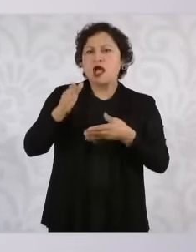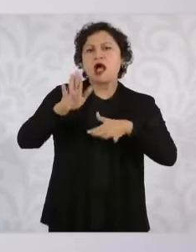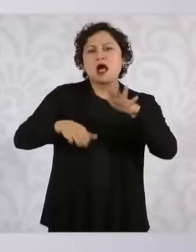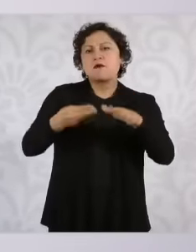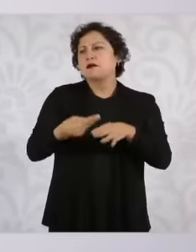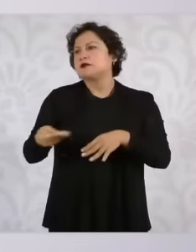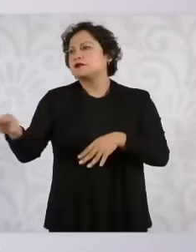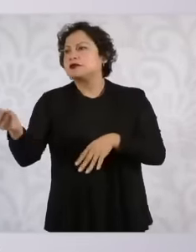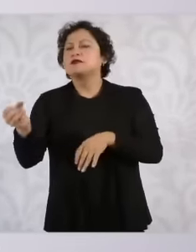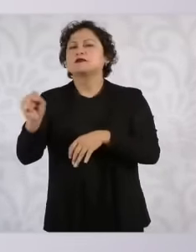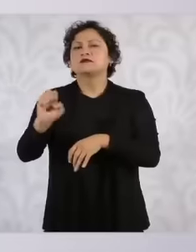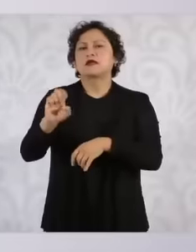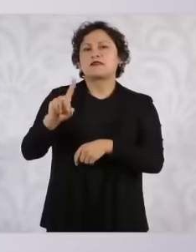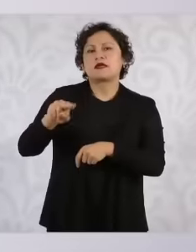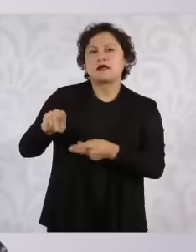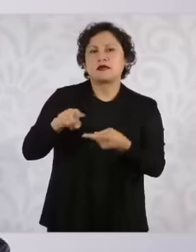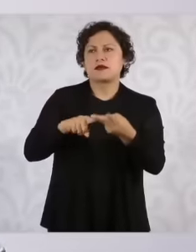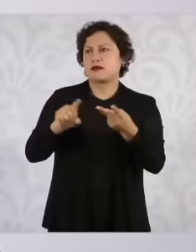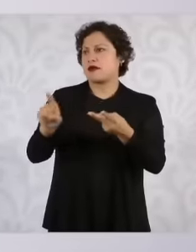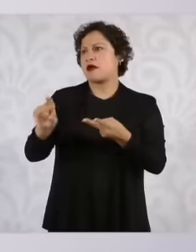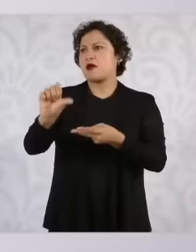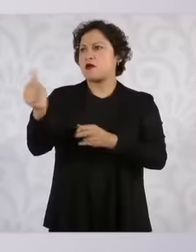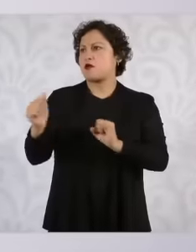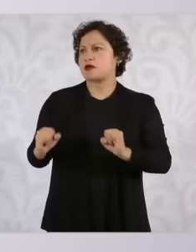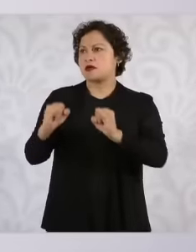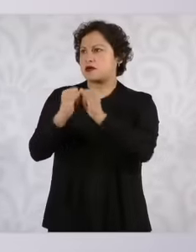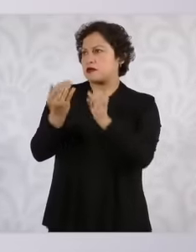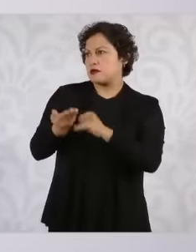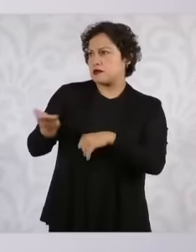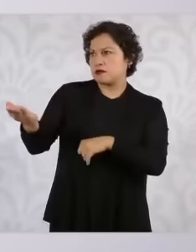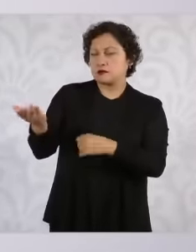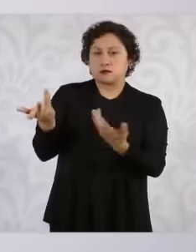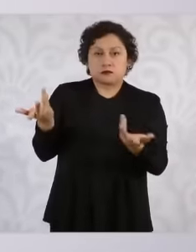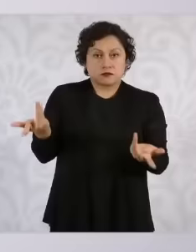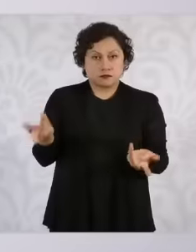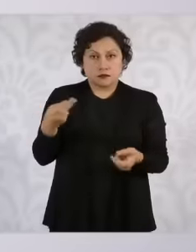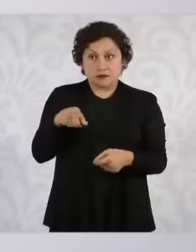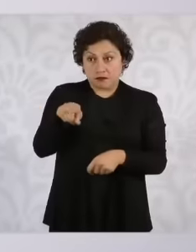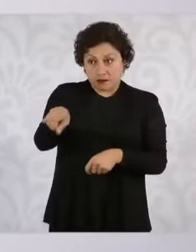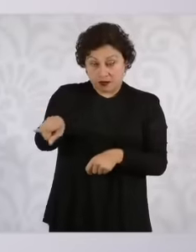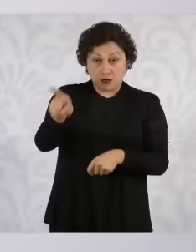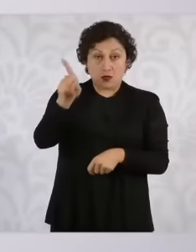National Defense, sometimes to other institutions. In this case, there was no